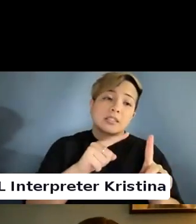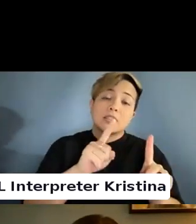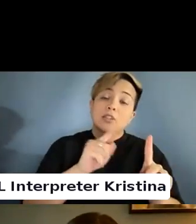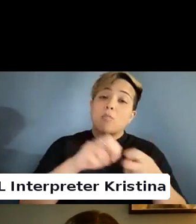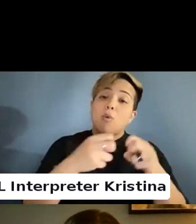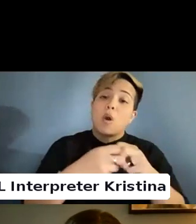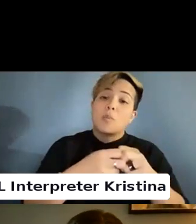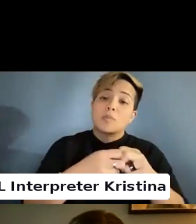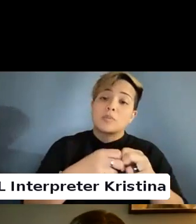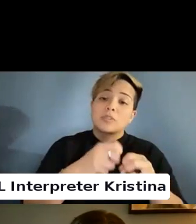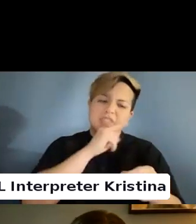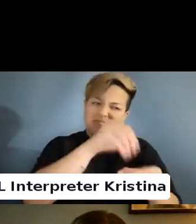Internal to the individual.